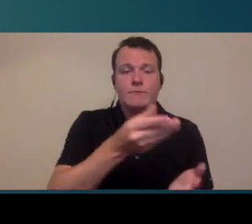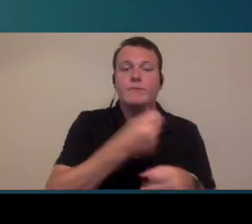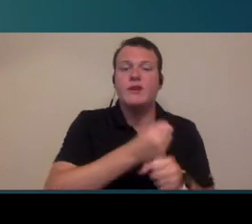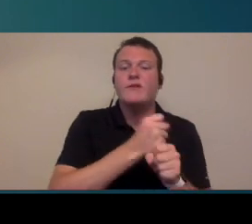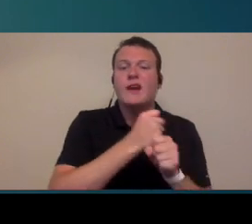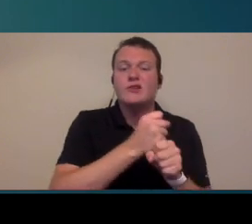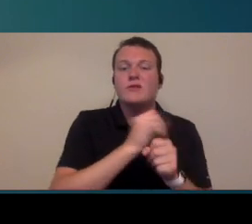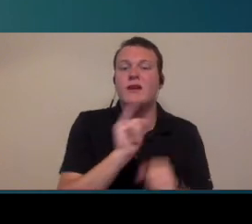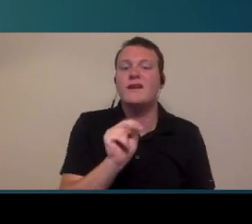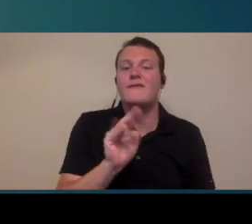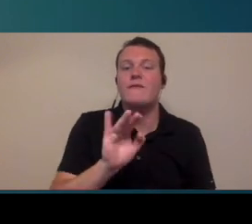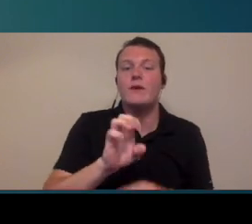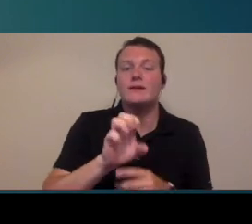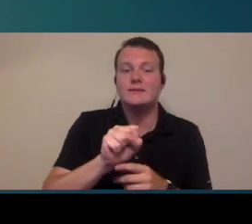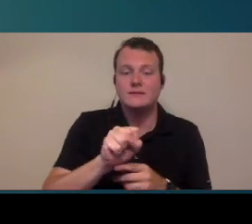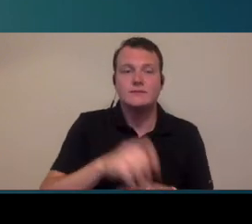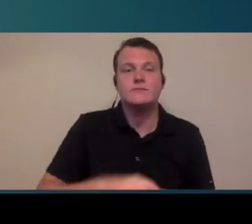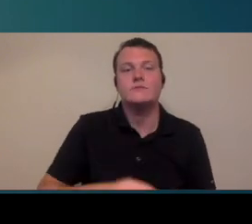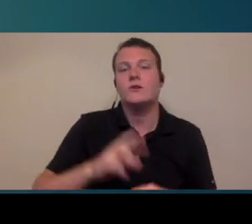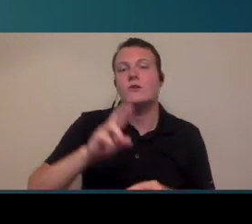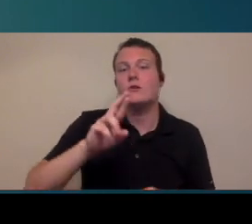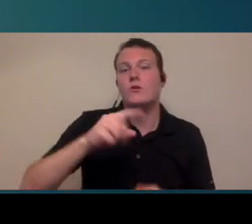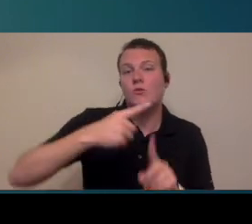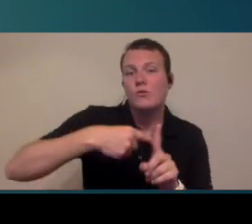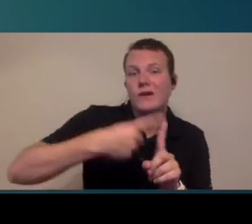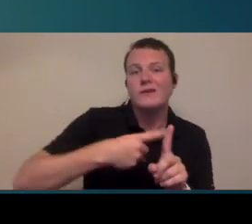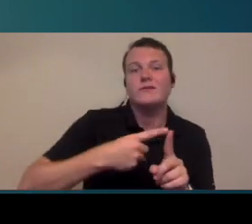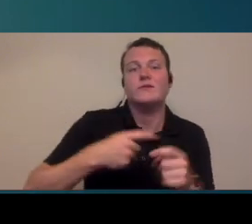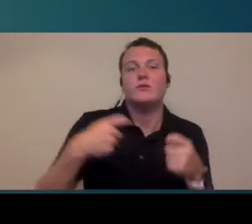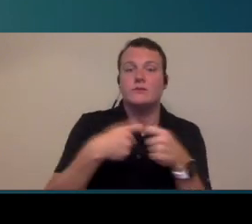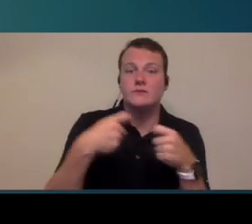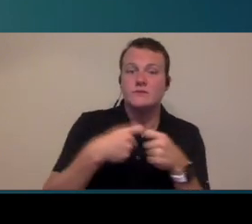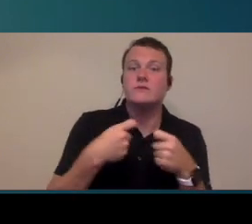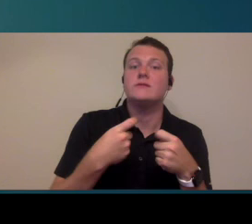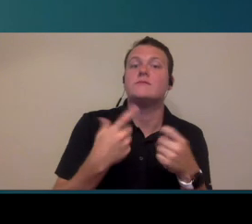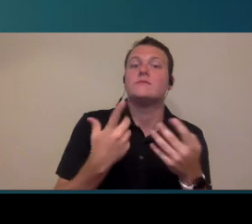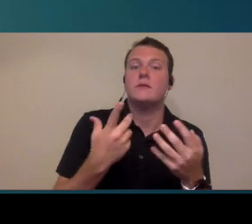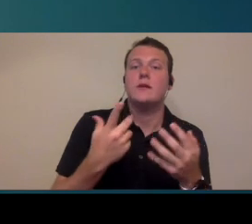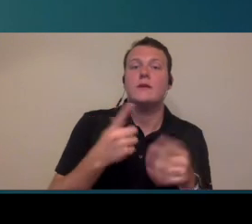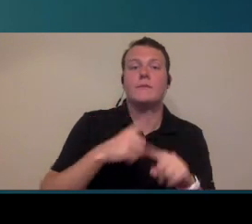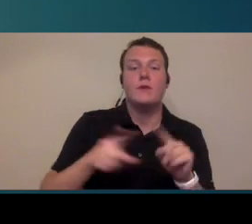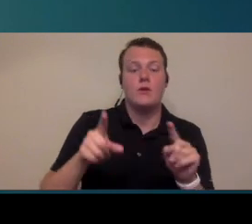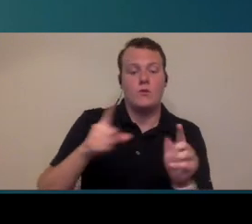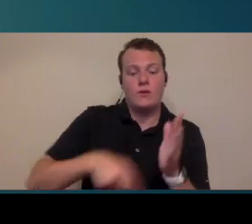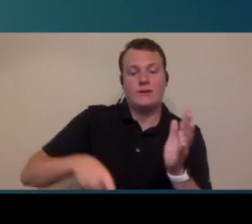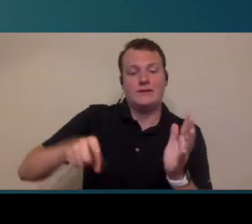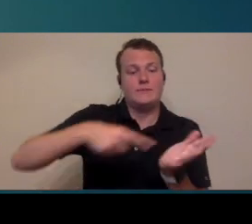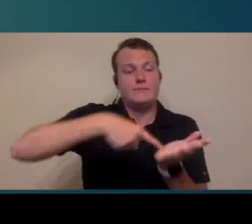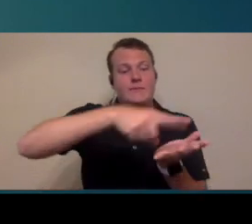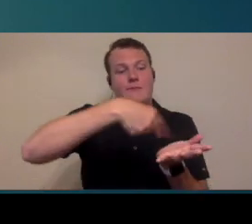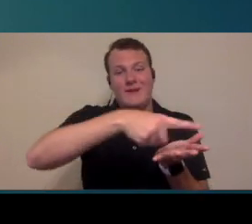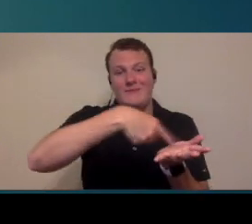invoices you depending on to how you're set up you might have your rent or utility payments but things that you're going to have to pay out in order to run